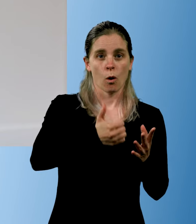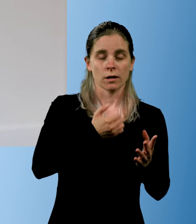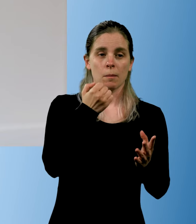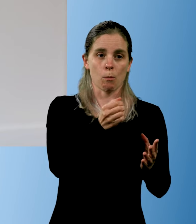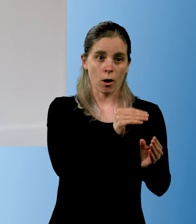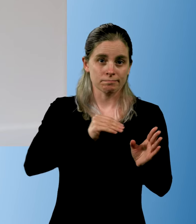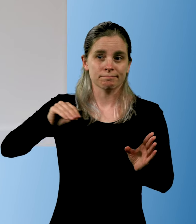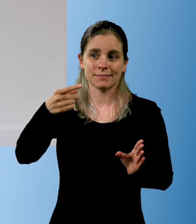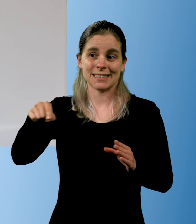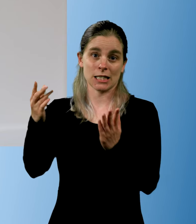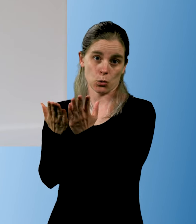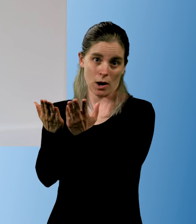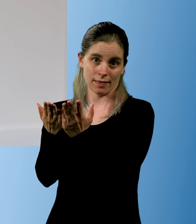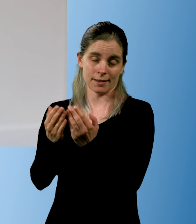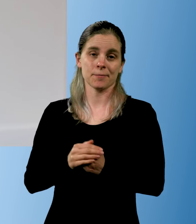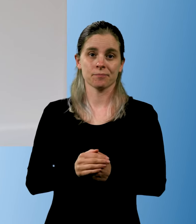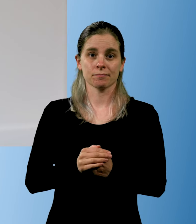can come with them into the school.